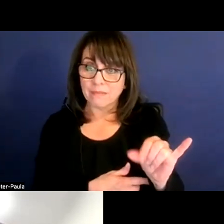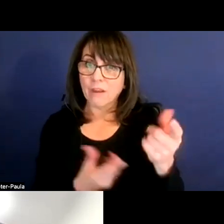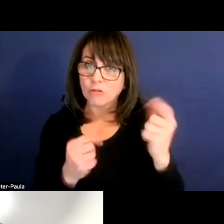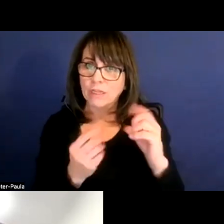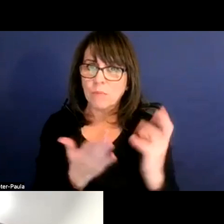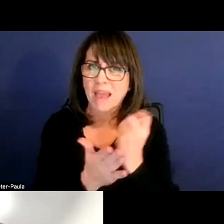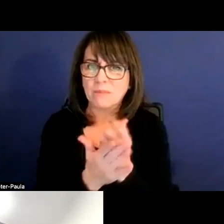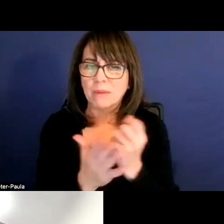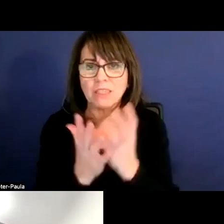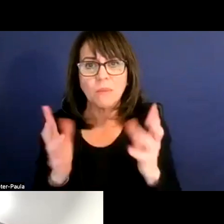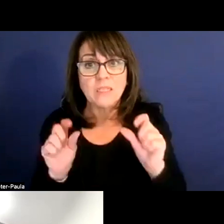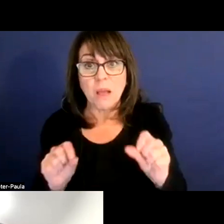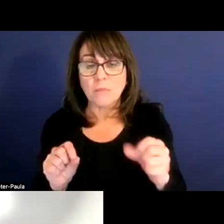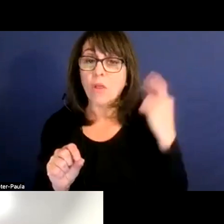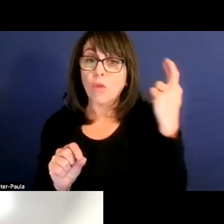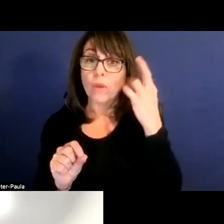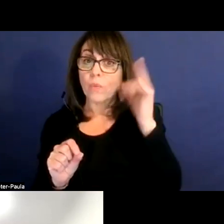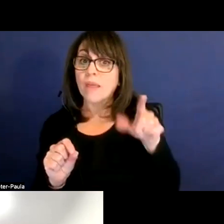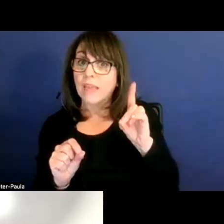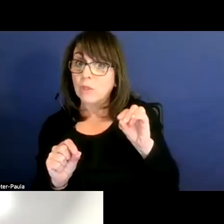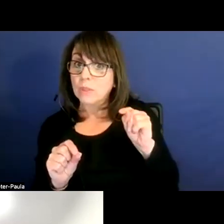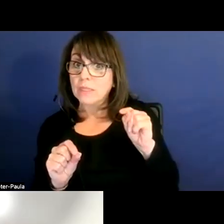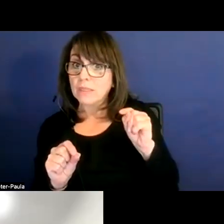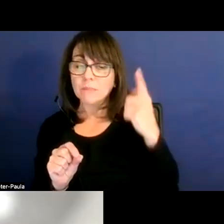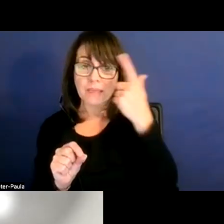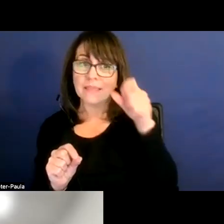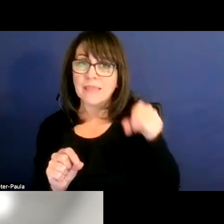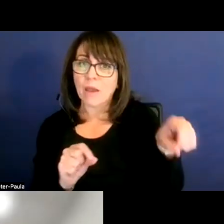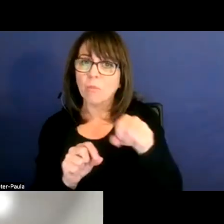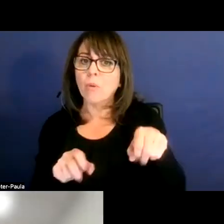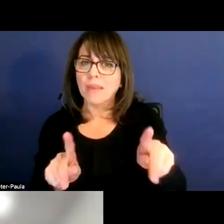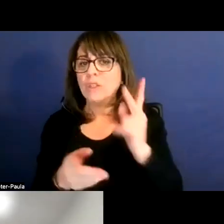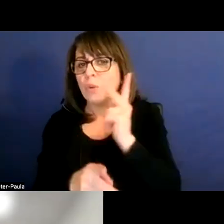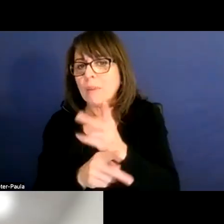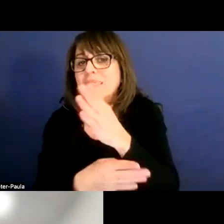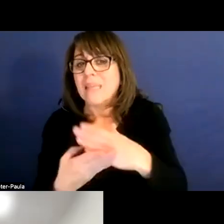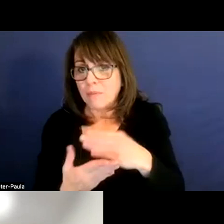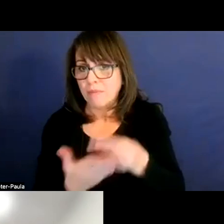as much as possible. And the reason they do it again is because they're allowing to keep some of that money with them